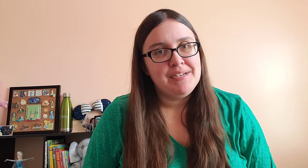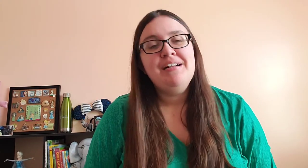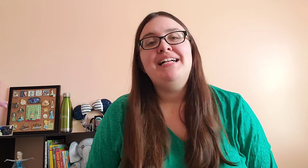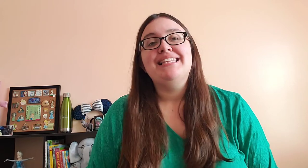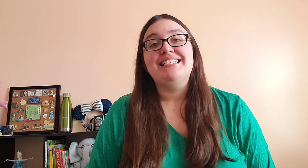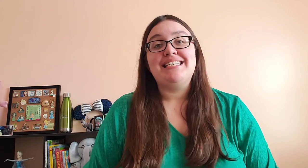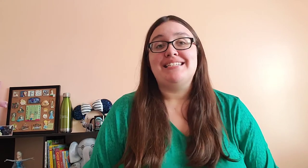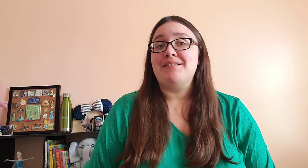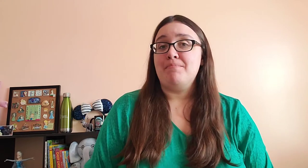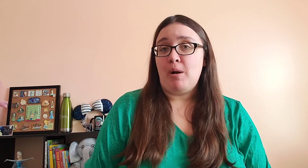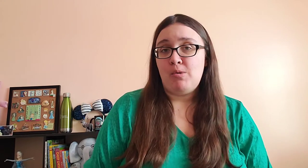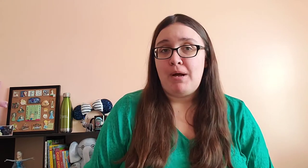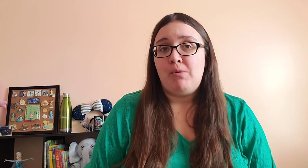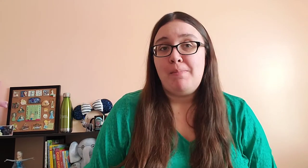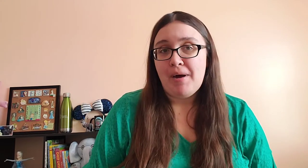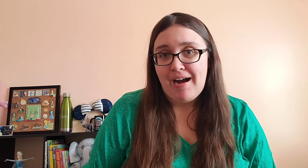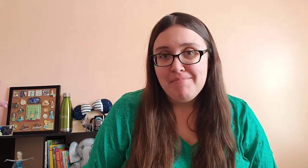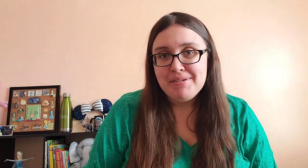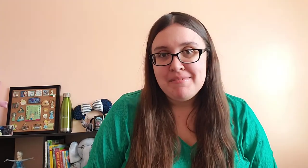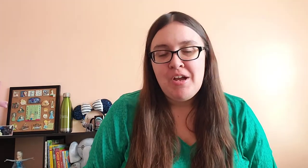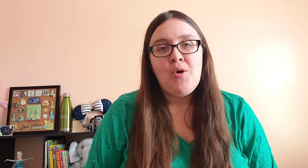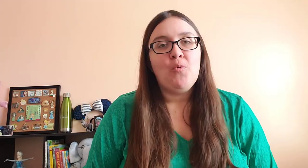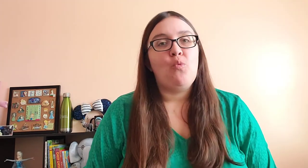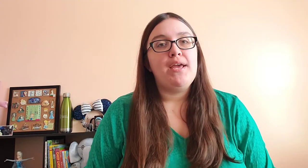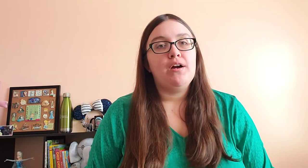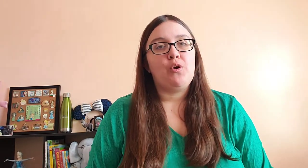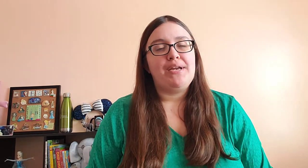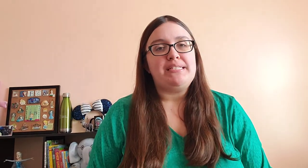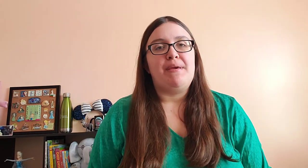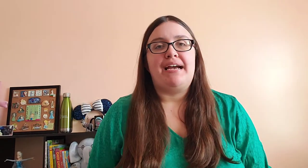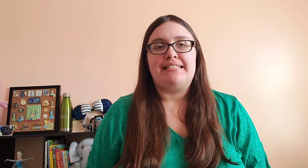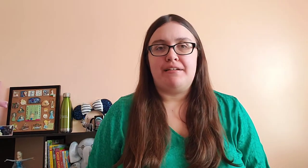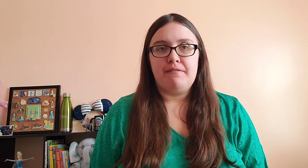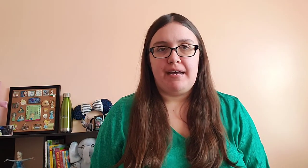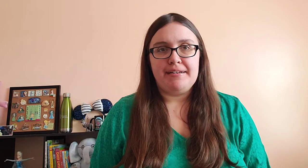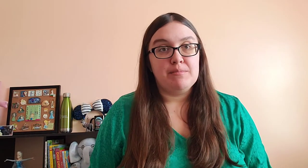This is Bubble, Bubble, Pop. We are going to be identifying some